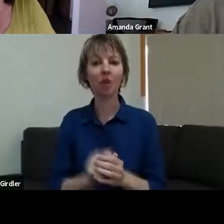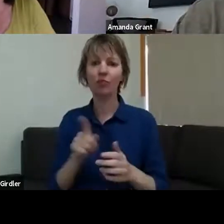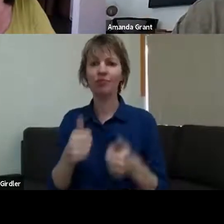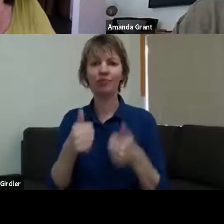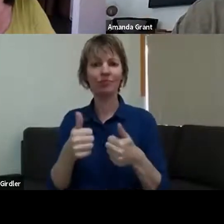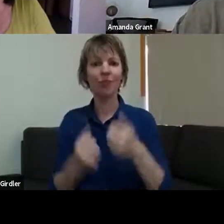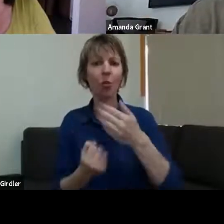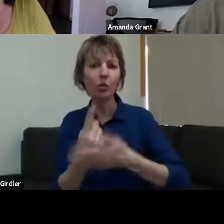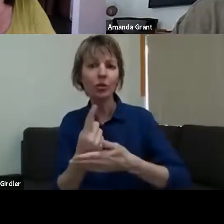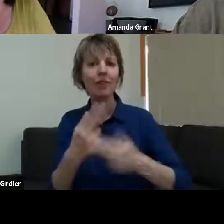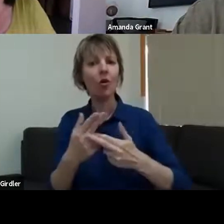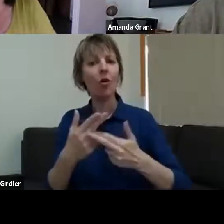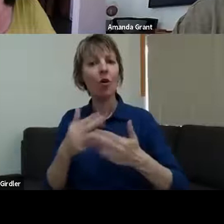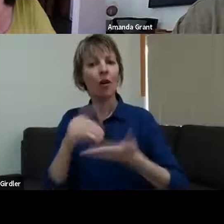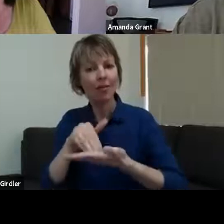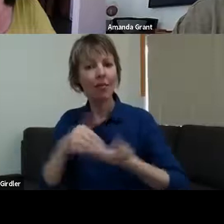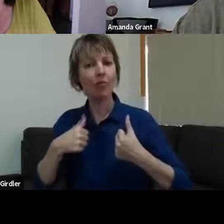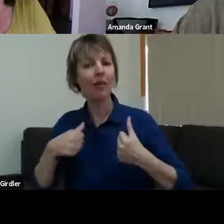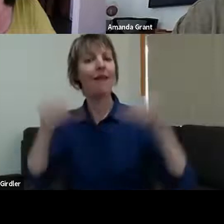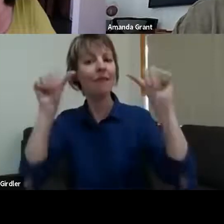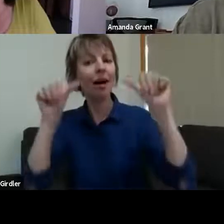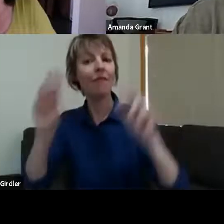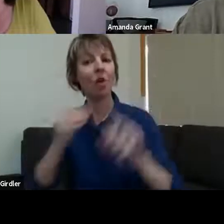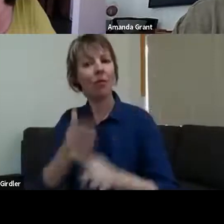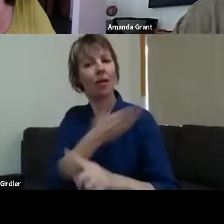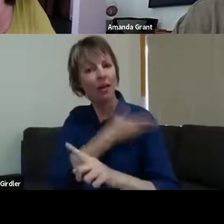the experiences they've had. Ideally, everyone had experienced